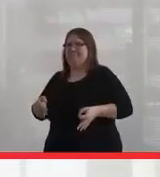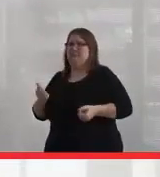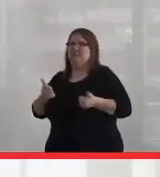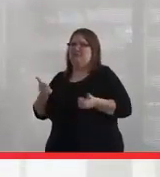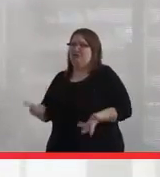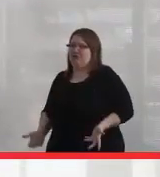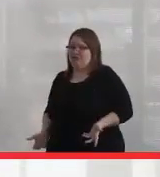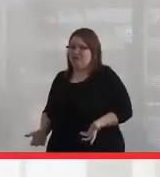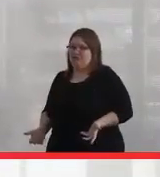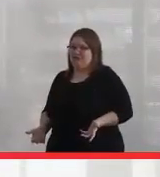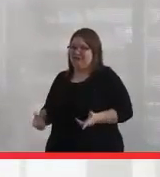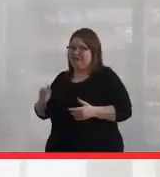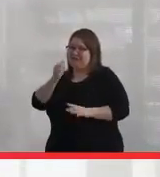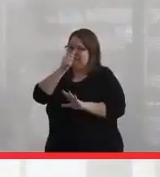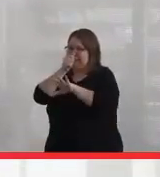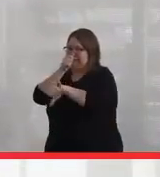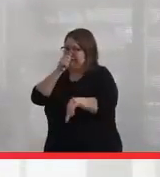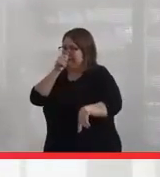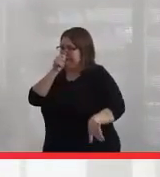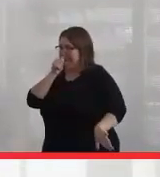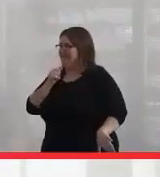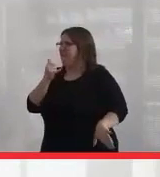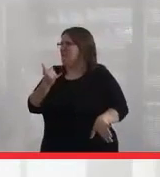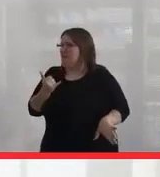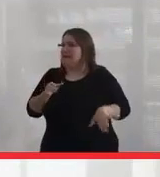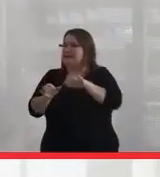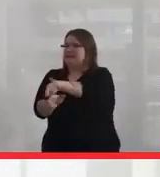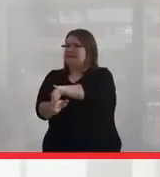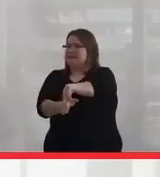and for this moment in time, I'm willing to set this aside